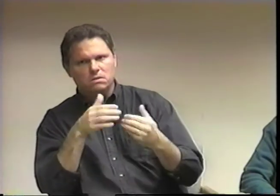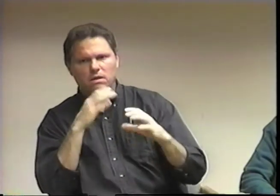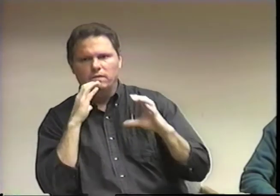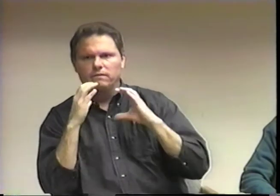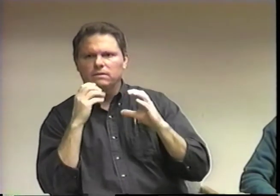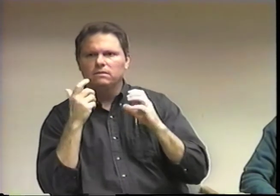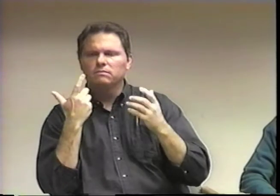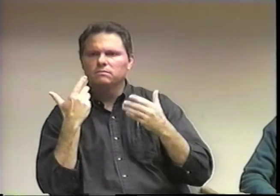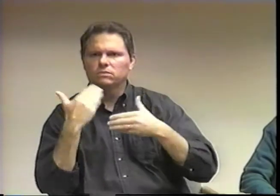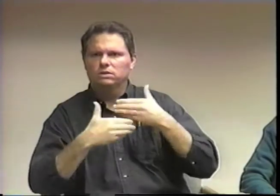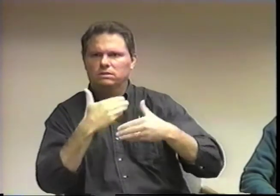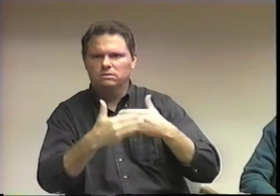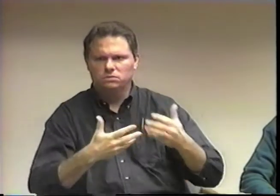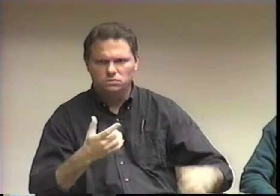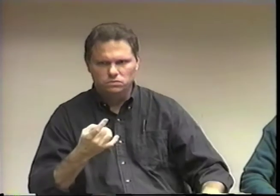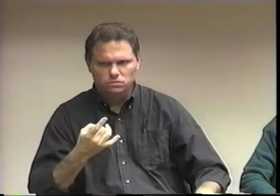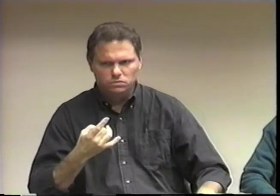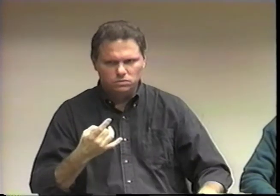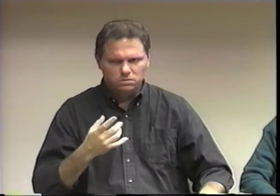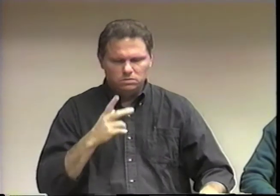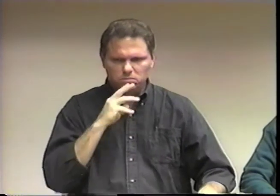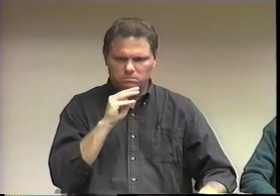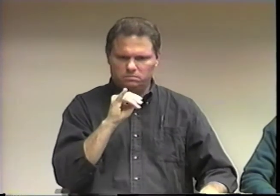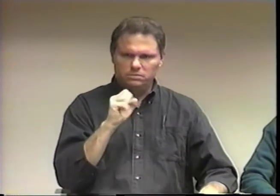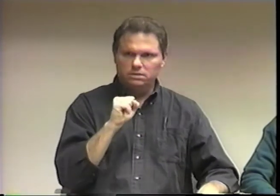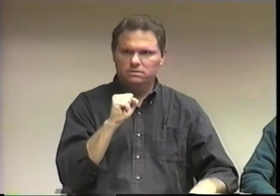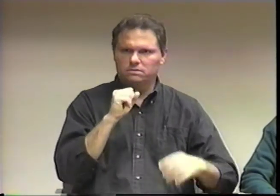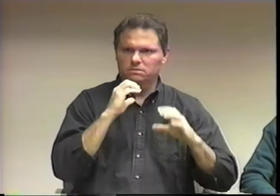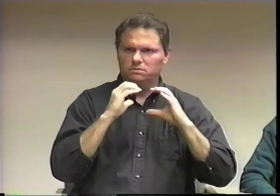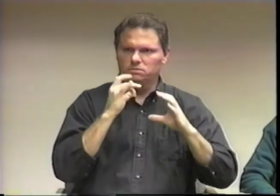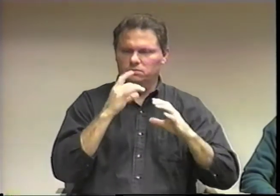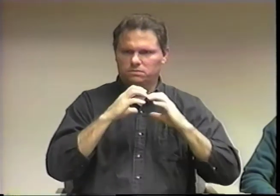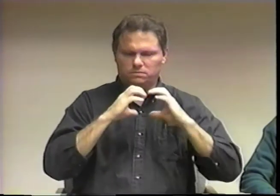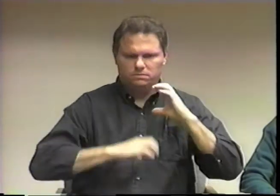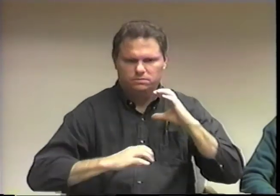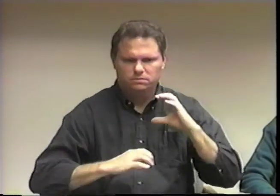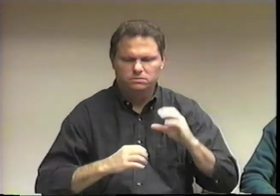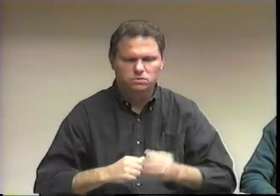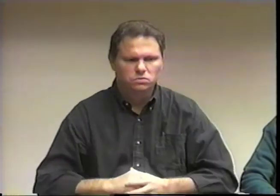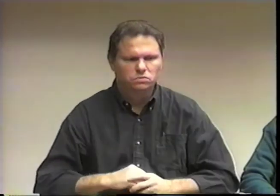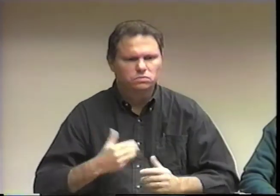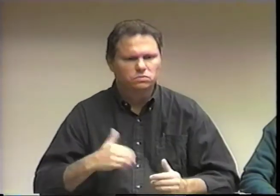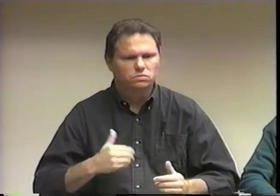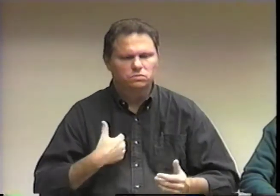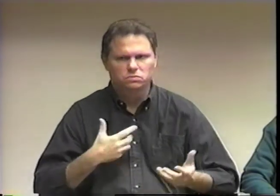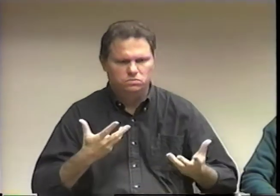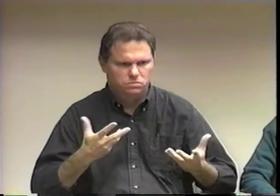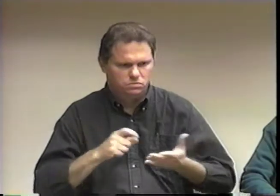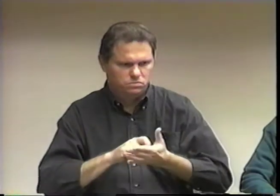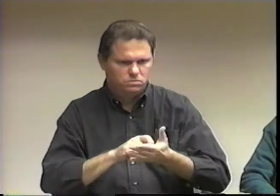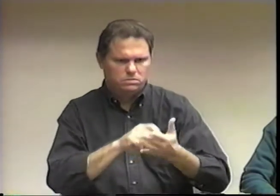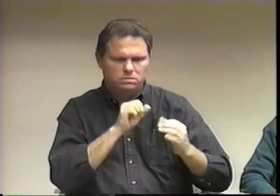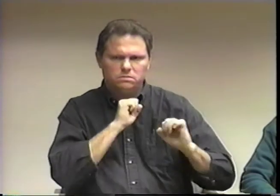It was really an unfair situation for me.